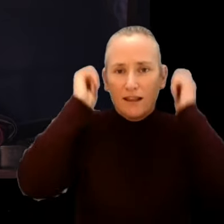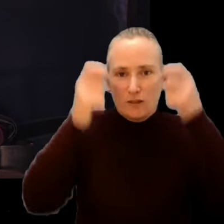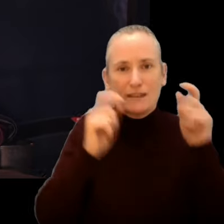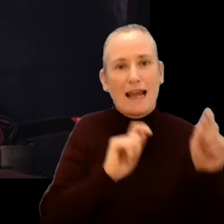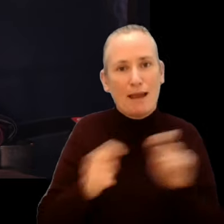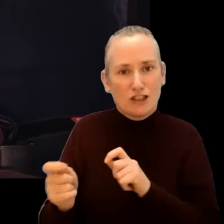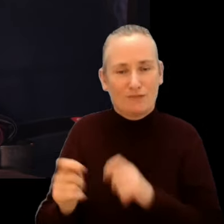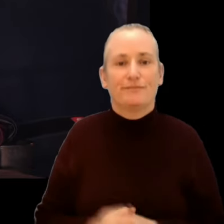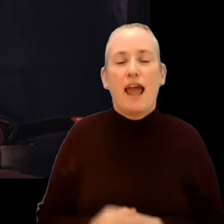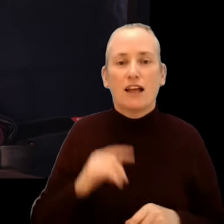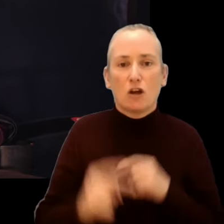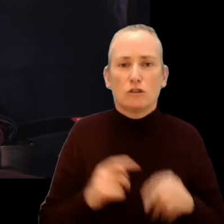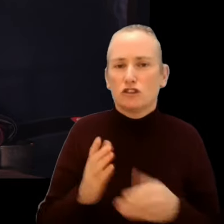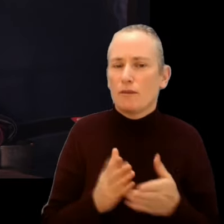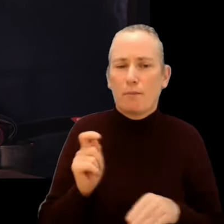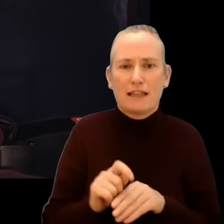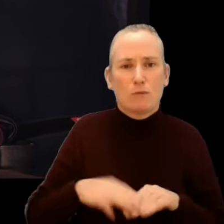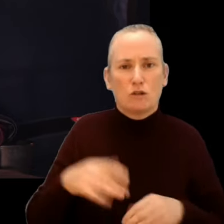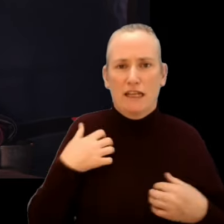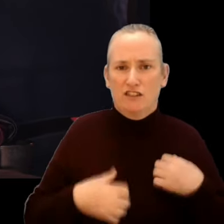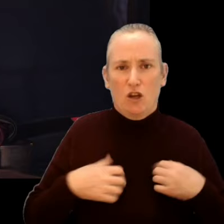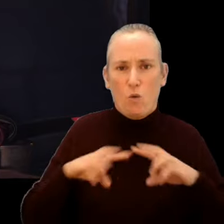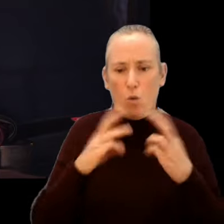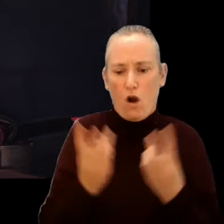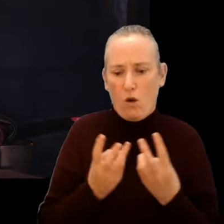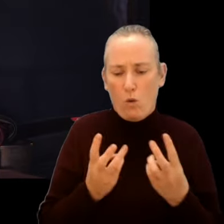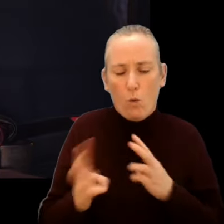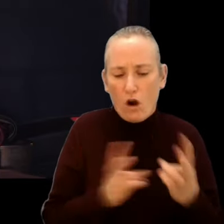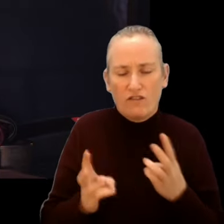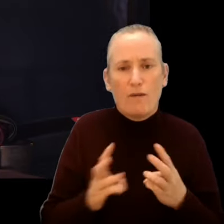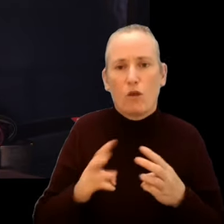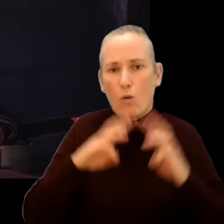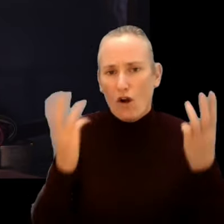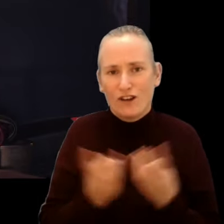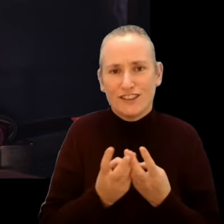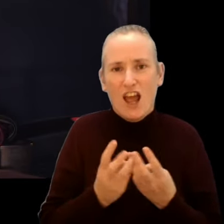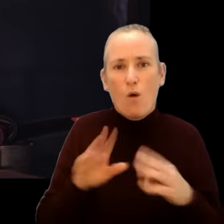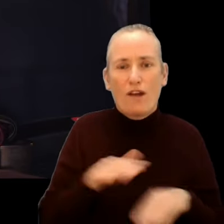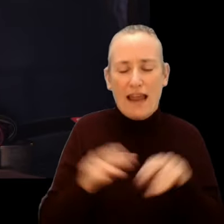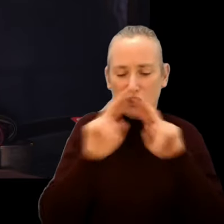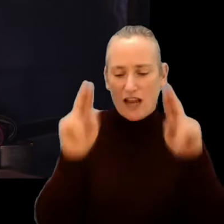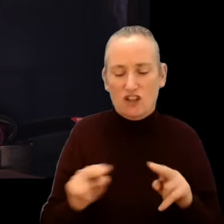As customary, some of the best and most interesting work from around the globe can be found in our international programmes,